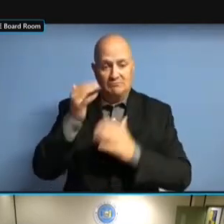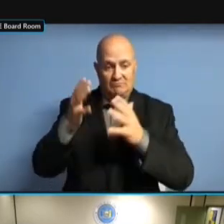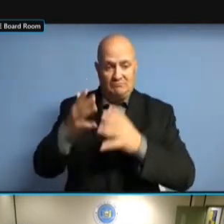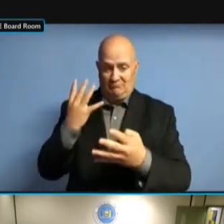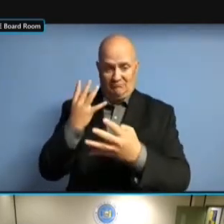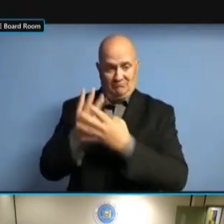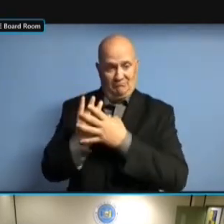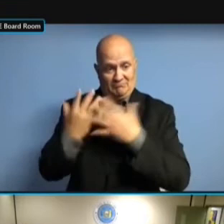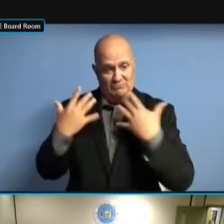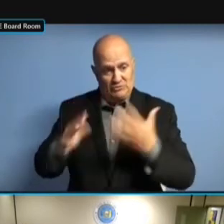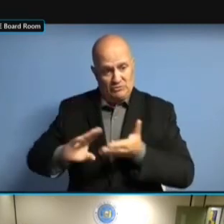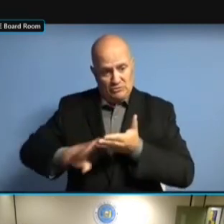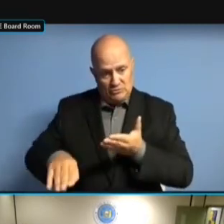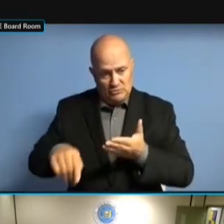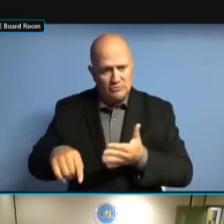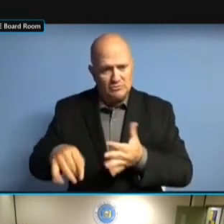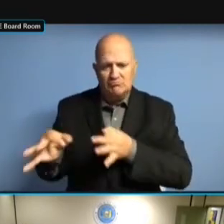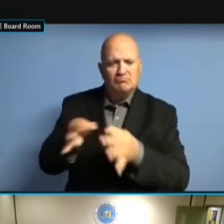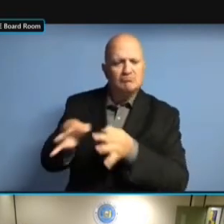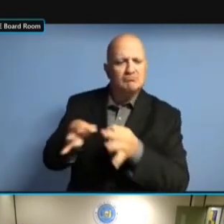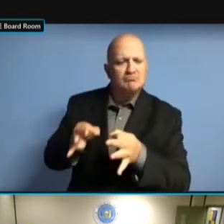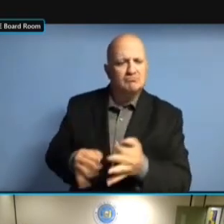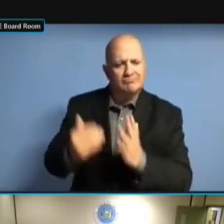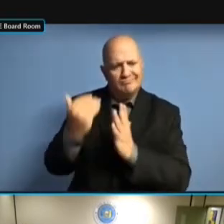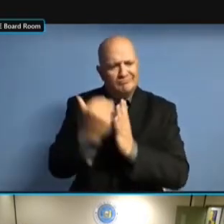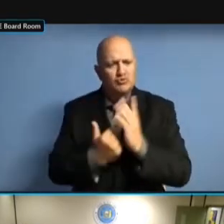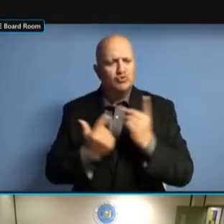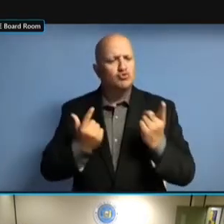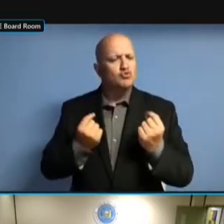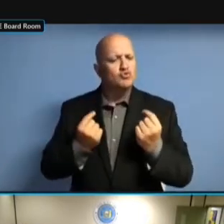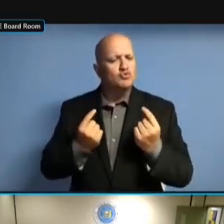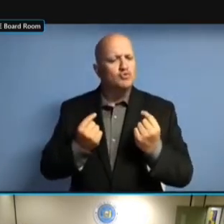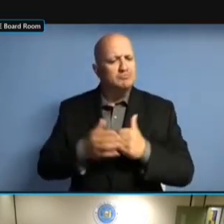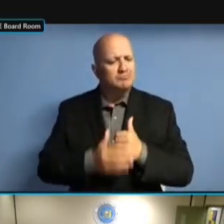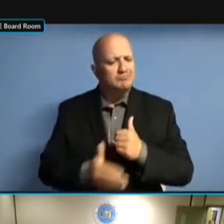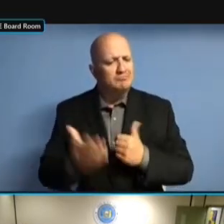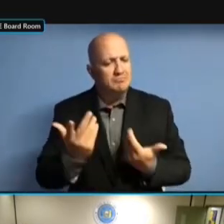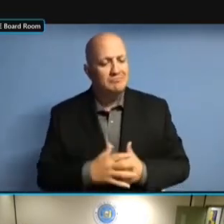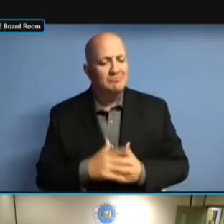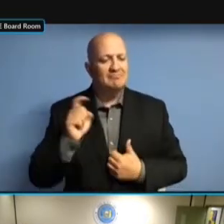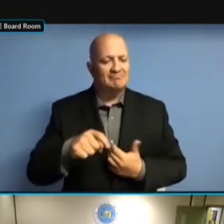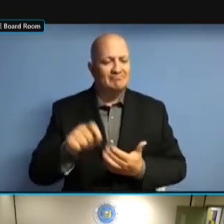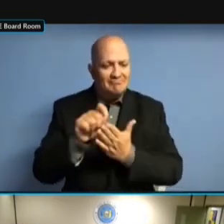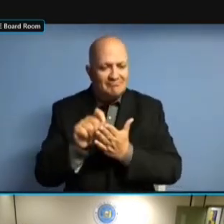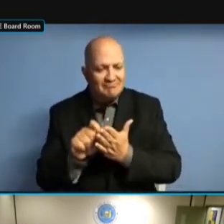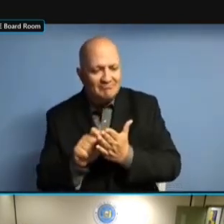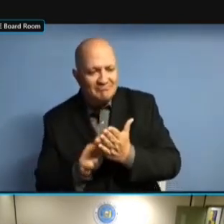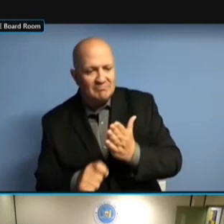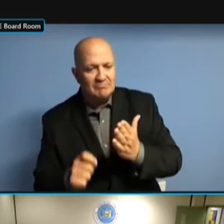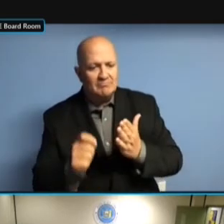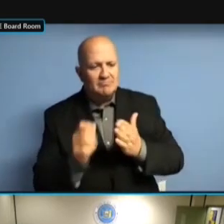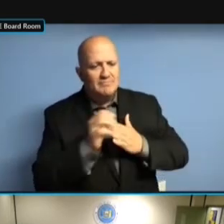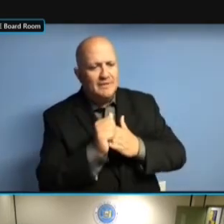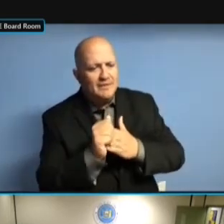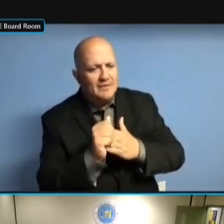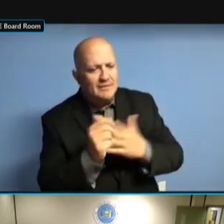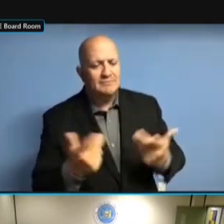BUT WE ALSO HAVE TO DO DIRECT GUIDANCE TO JUDGES AND BUT WE ALSO HAVE TO DO DIRECT GUIDANCE TO JUDGES AND OCA BUT WE ALSO HAVE TO DO DIRECT GUIDANCE TO JUDGES AND OCA AND GUIDANCE TO JUDGES AND OCA AND GUIDANCE TO JUDGES AND OCA AND THINGS GUIDANCE TO JUDGES AND OCA AND THINGS LIKE GUIDANCE TO JUDGES AND OCA AND THINGS LIKE THAT. THINGS LIKE THAT. THINGS LIKE THAT. SO THINGS LIKE THAT. SO IT'S THINGS LIKE THAT. SO IT'S SPECIFIC THINGS LIKE THAT. SO IT'S SPECIFIC IN THINGS LIKE THAT. SO IT'S SPECIFIC IN NATURE. SO IT'S SPECIFIC IN NATURE. SO IT'S SPECIFIC IN NATURE. WE SO IT'S SPECIFIC IN NATURE. WE SHOULD SO IT'S SPECIFIC IN NATURE. WE SHOULD HAVE SO IT'S SPECIFIC IN NATURE. WE SHOULD HAVE THAT SO IT'S SPECIFIC IN NATURE. WE SHOULD HAVE THAT DONE SO IT'S SPECIFIC IN NATURE. WE SHOULD HAVE THAT DONE ANY WE SHOULD HAVE THAT DONE ANY WE SHOULD HAVE THAT DONE ANY TIME WE SHOULD HAVE THAT DONE ANY TIME NOW. TIME NOW. TIME NOW. WE TIME NOW. WE MET TIME NOW. WE MET WITH